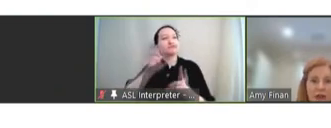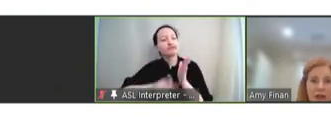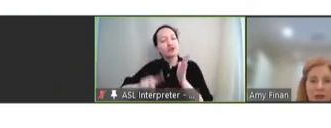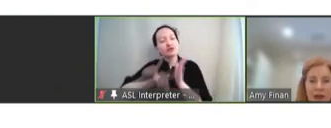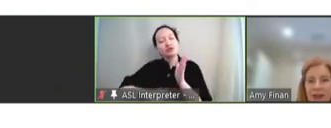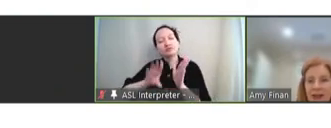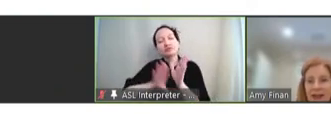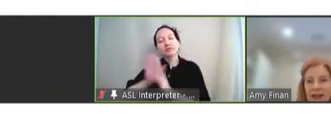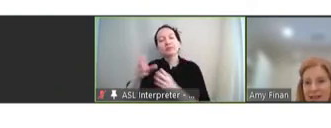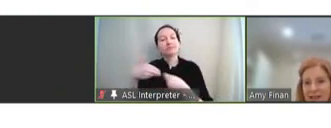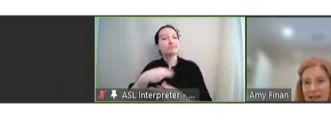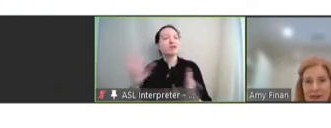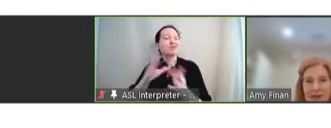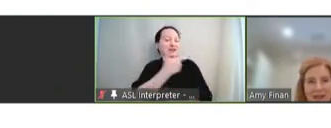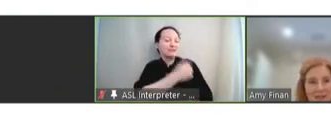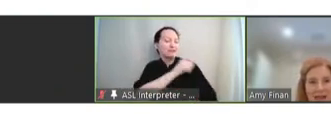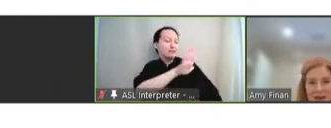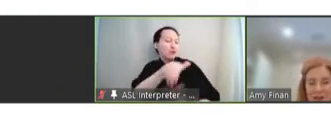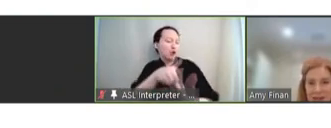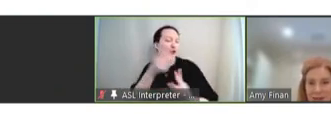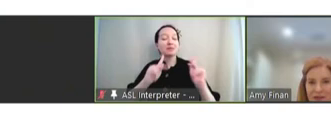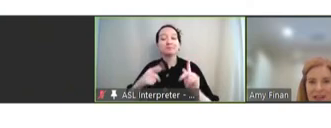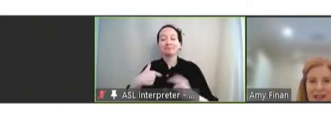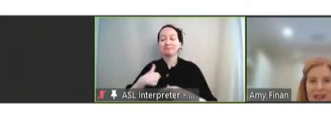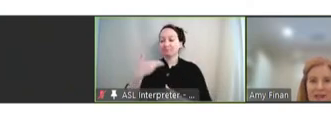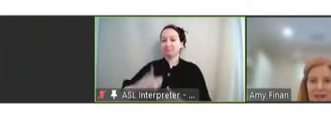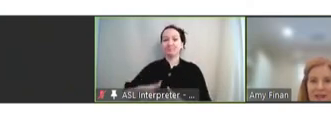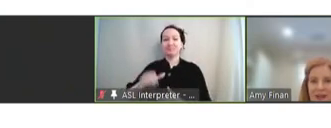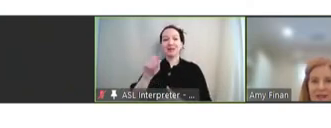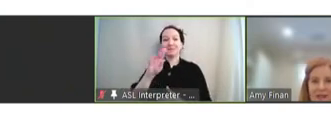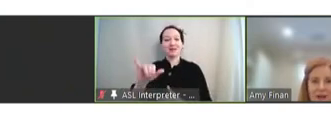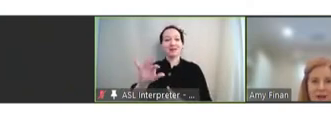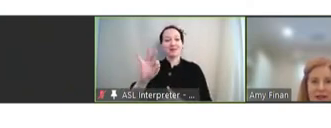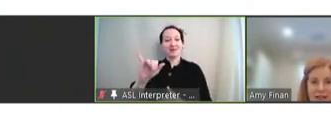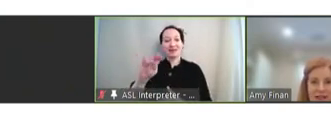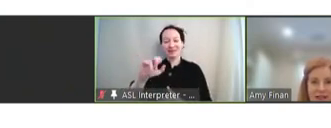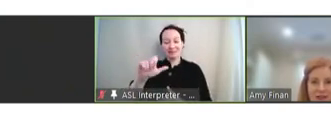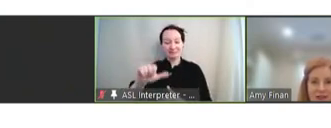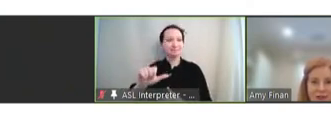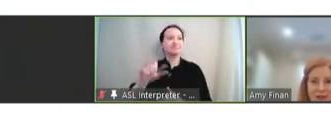all. As stated, my name's Amy Finan. I'm the CEO of the Sabin Vaccine Institute,